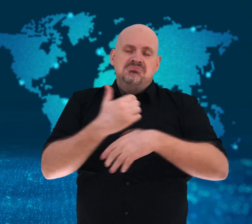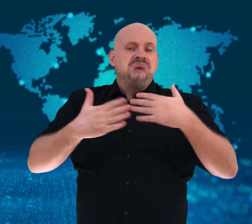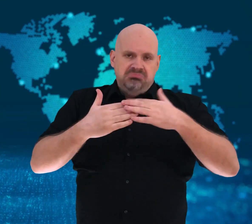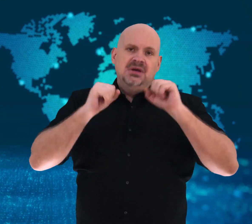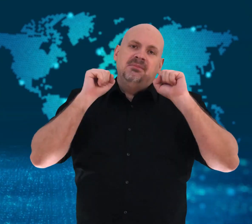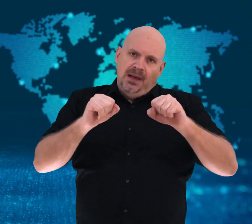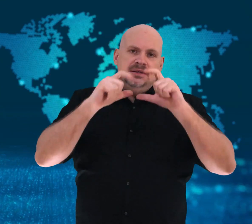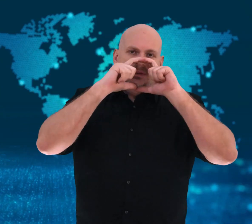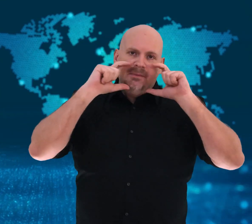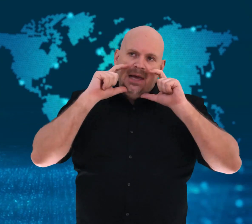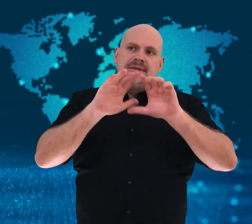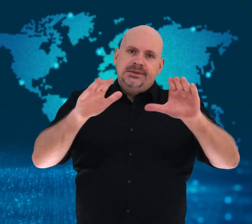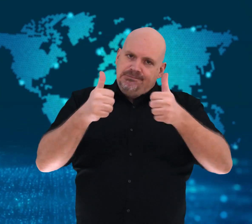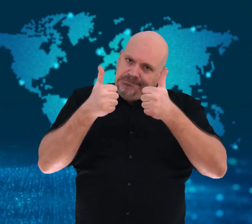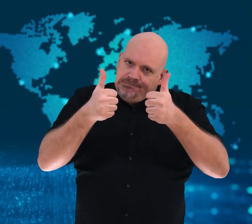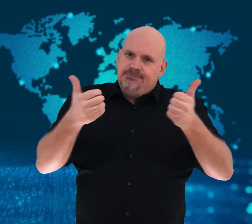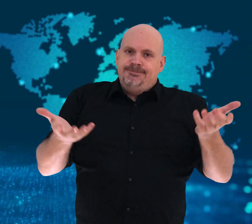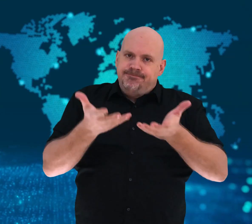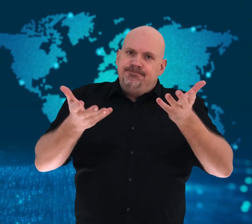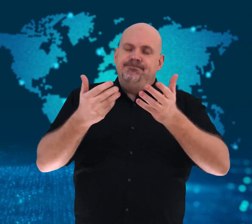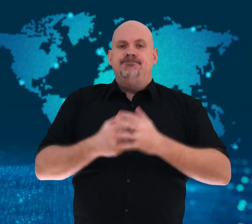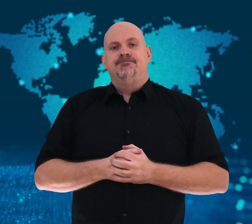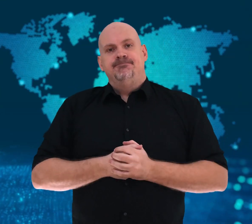vaccinated people.